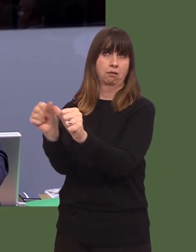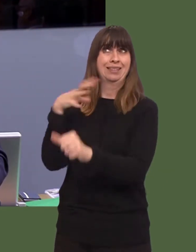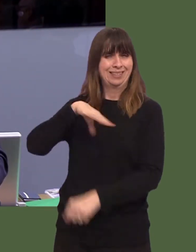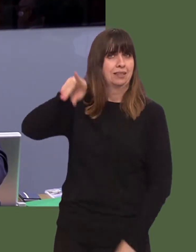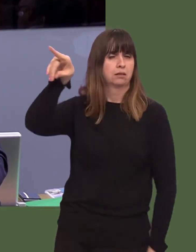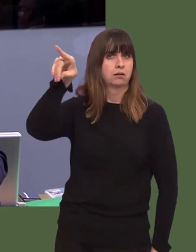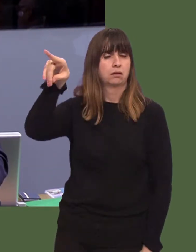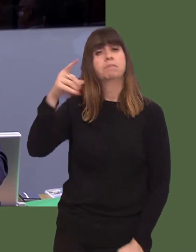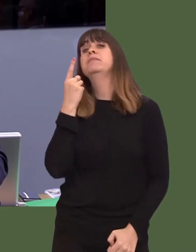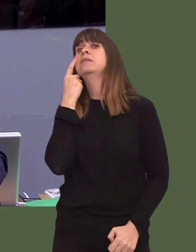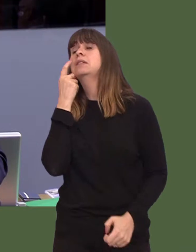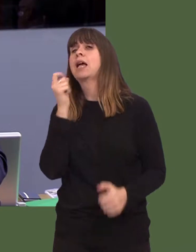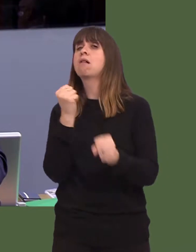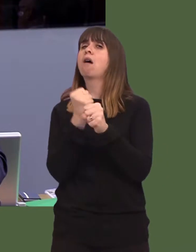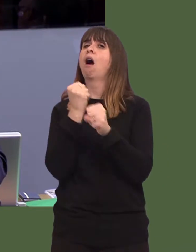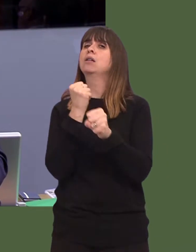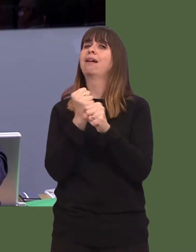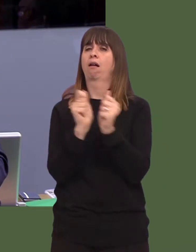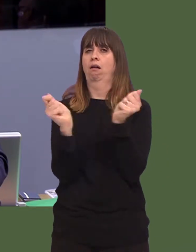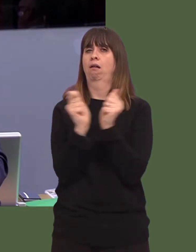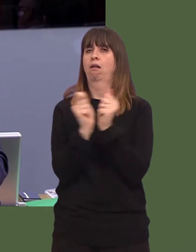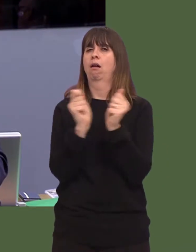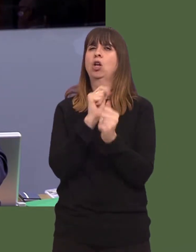Yesterday in ëThe Guardianí, you accused the Prime Minister of having a tin ear when